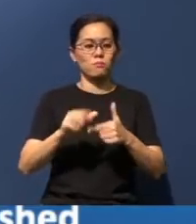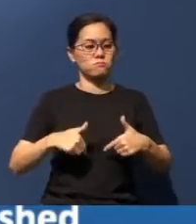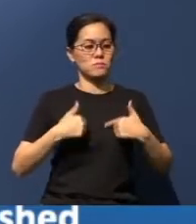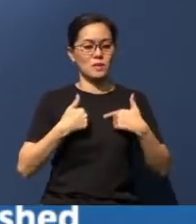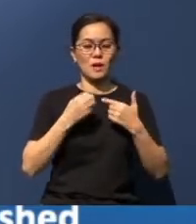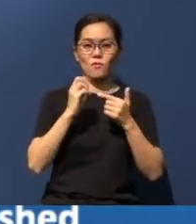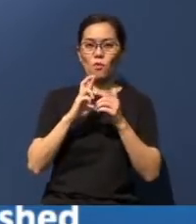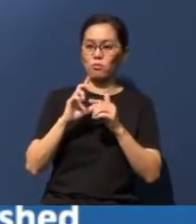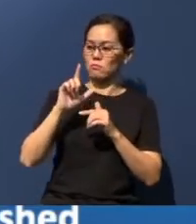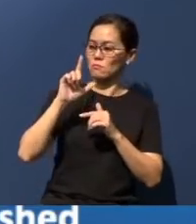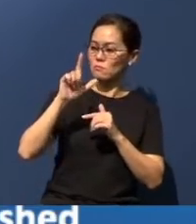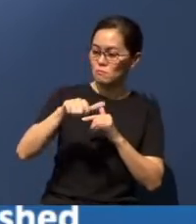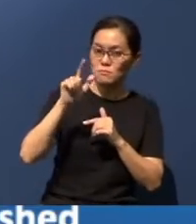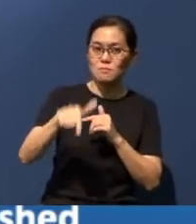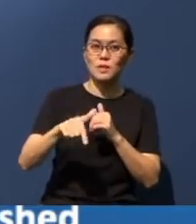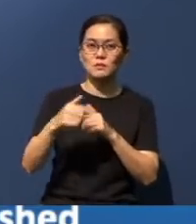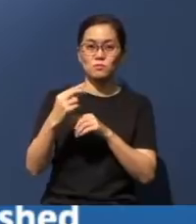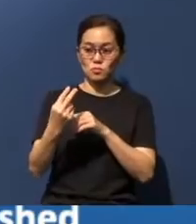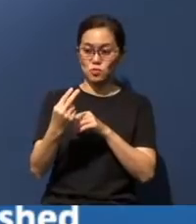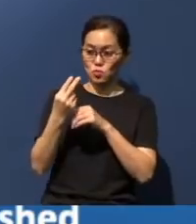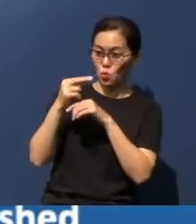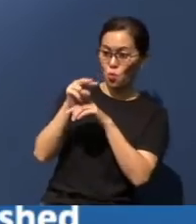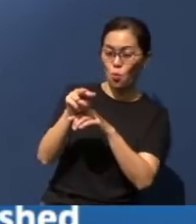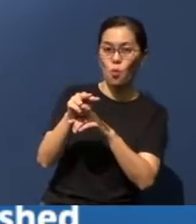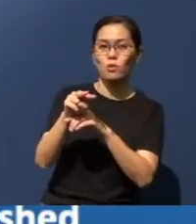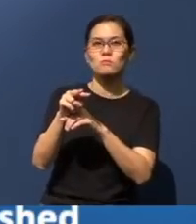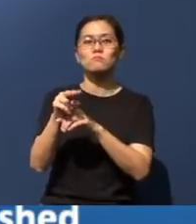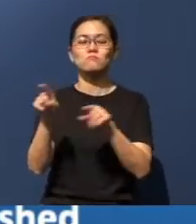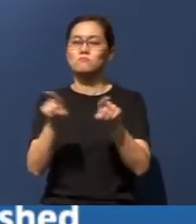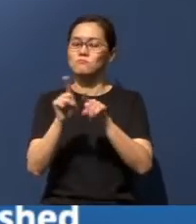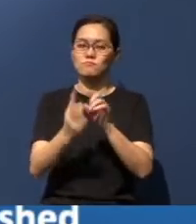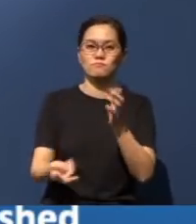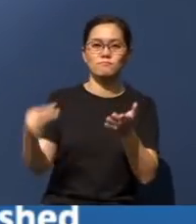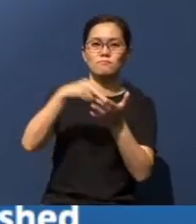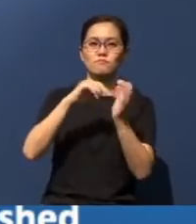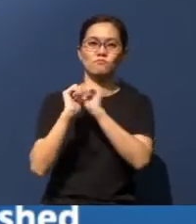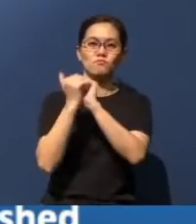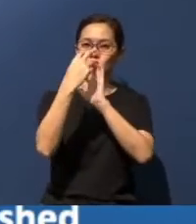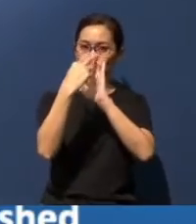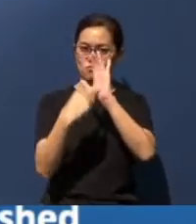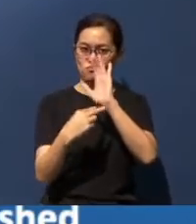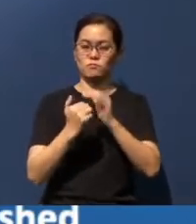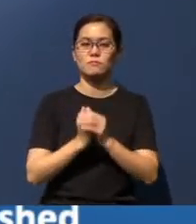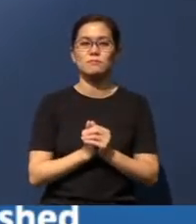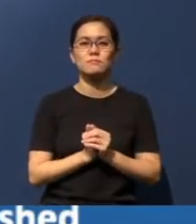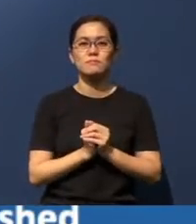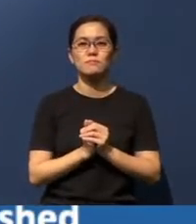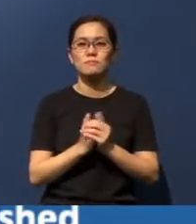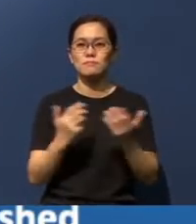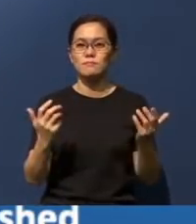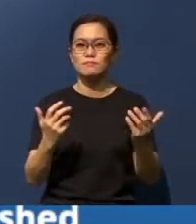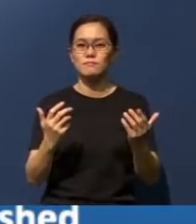broadcast, to join us in this reading together. Shall we all just read this aloud? 'In the last days